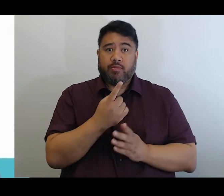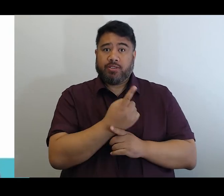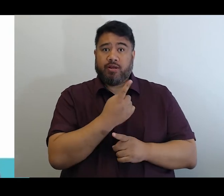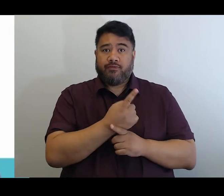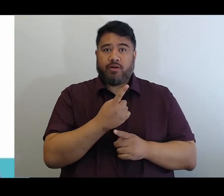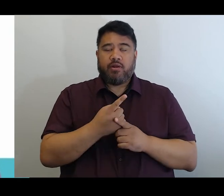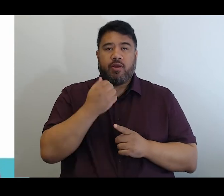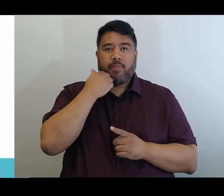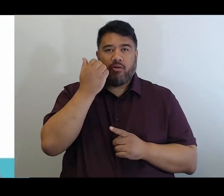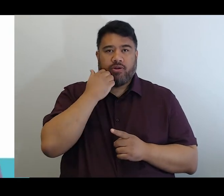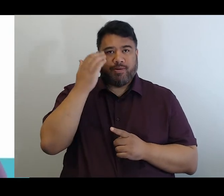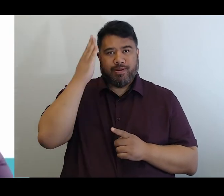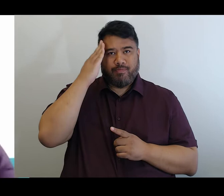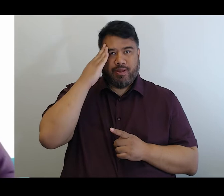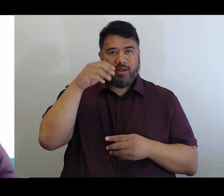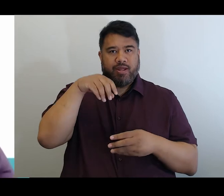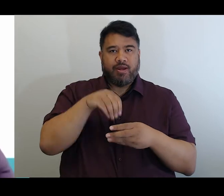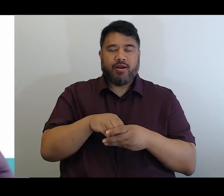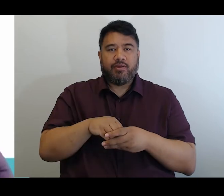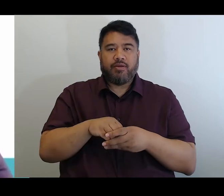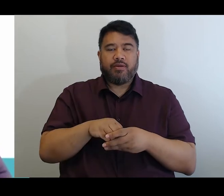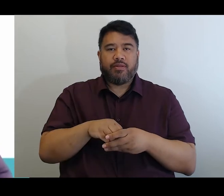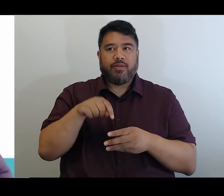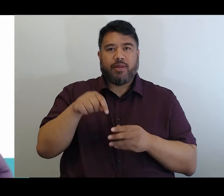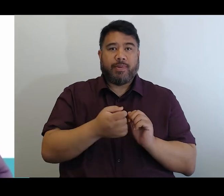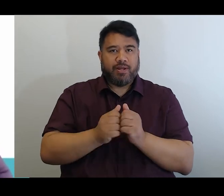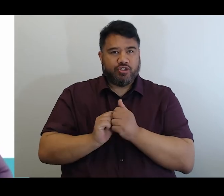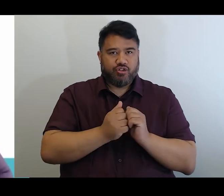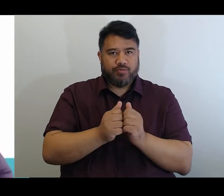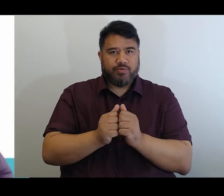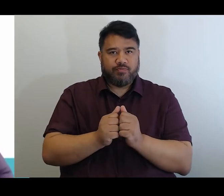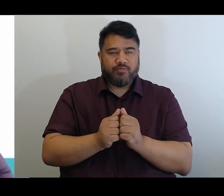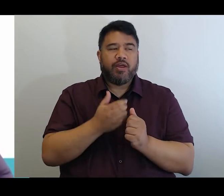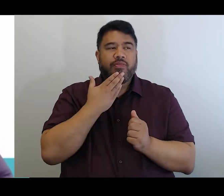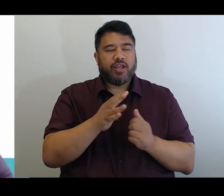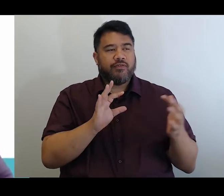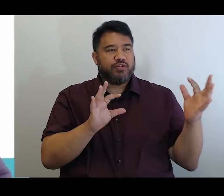It's great for Peter to be able to join me and you for the korero this evening, Peter.